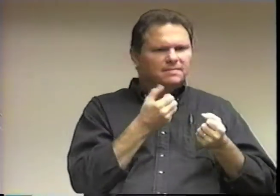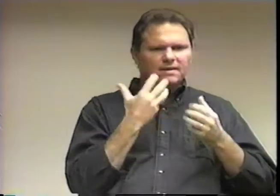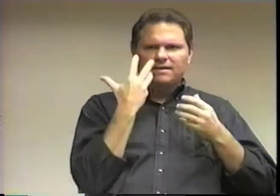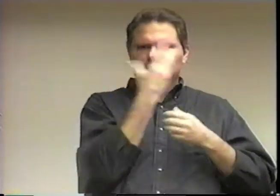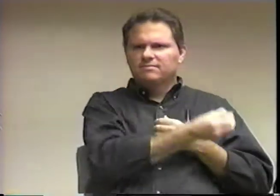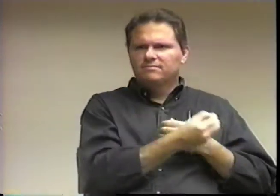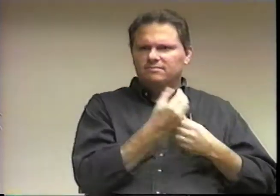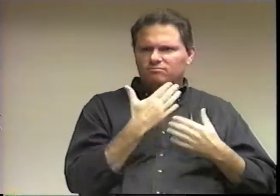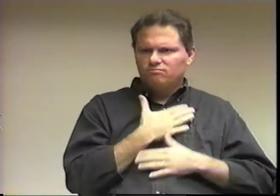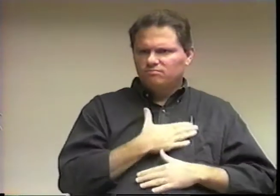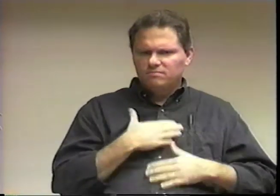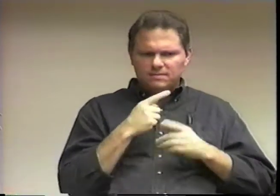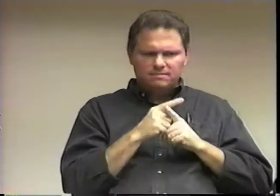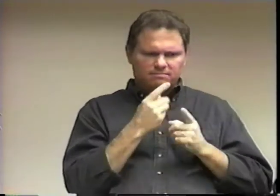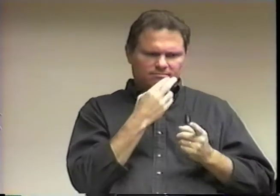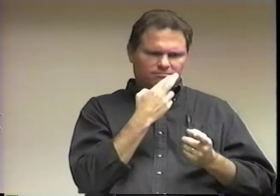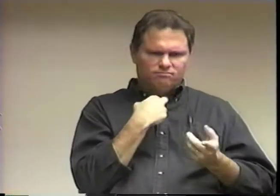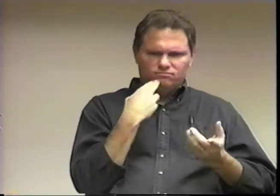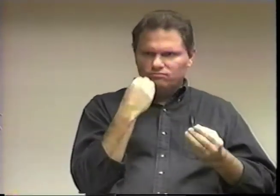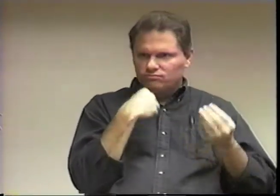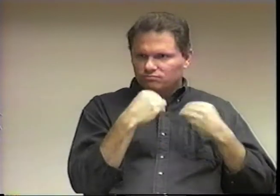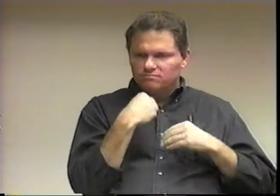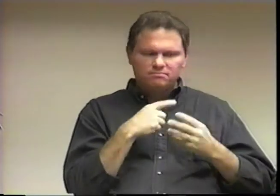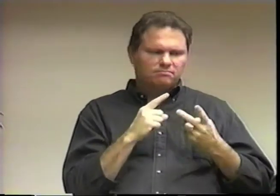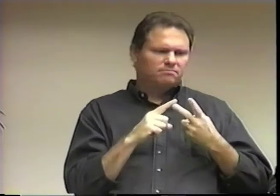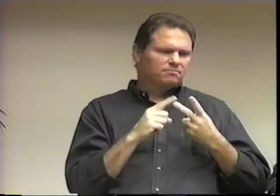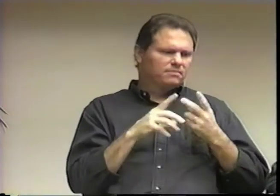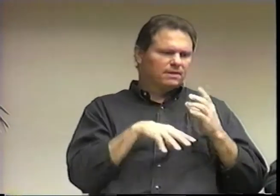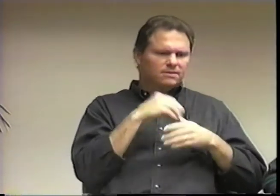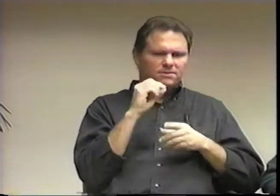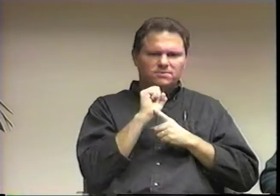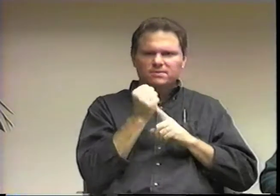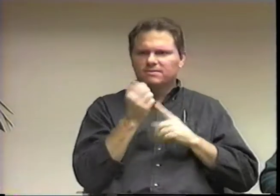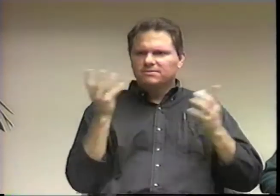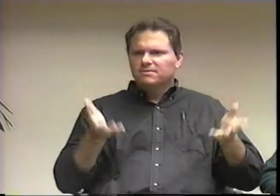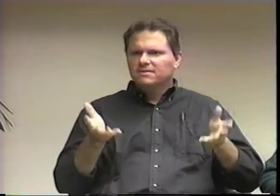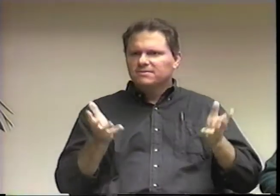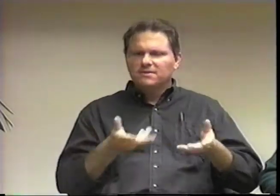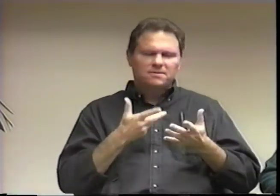We enjoy going out to restaurants and different social events together.